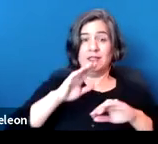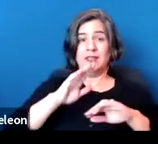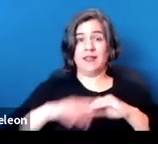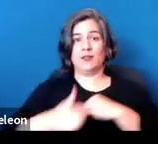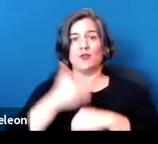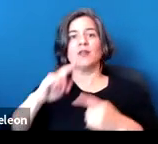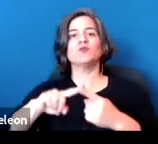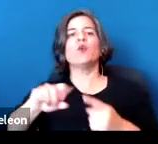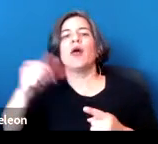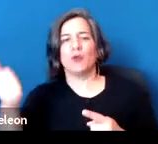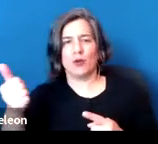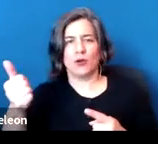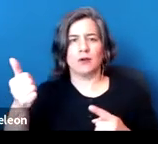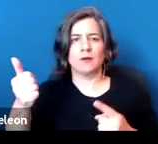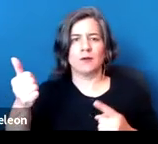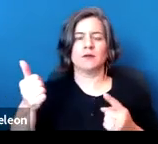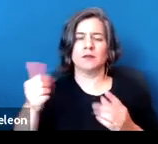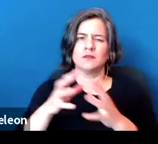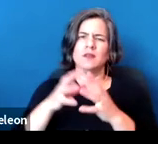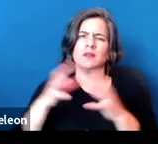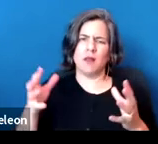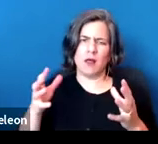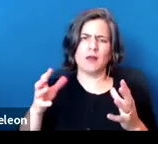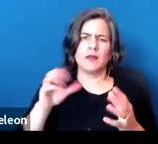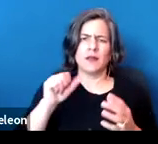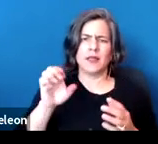There's a substantial body of case law on that, and that's something we're more than happy